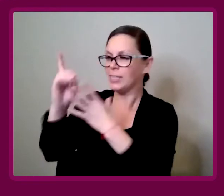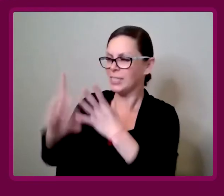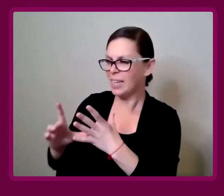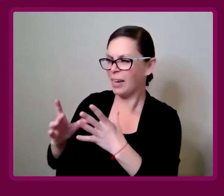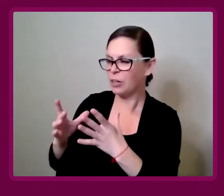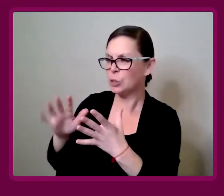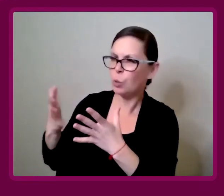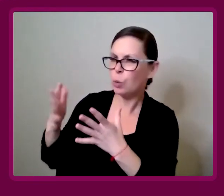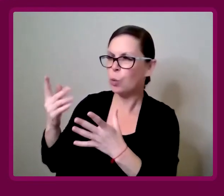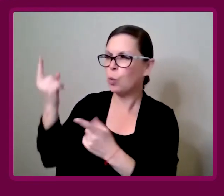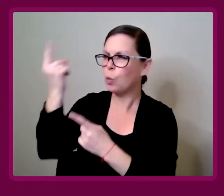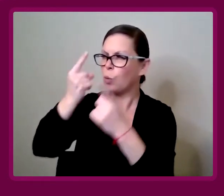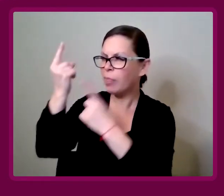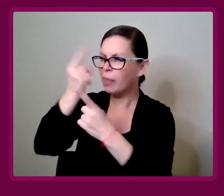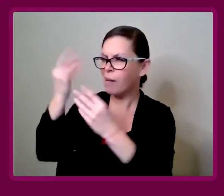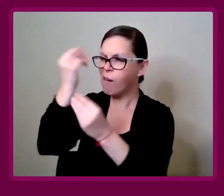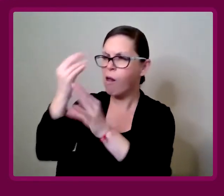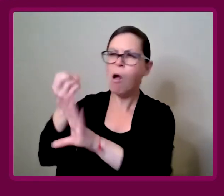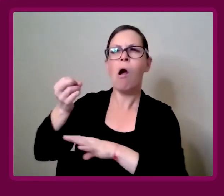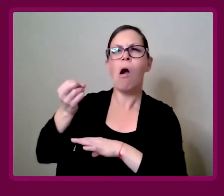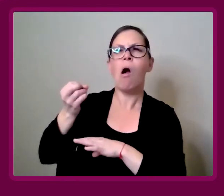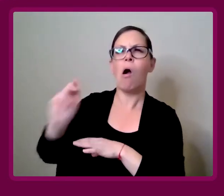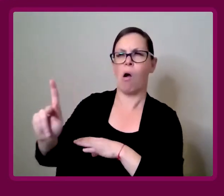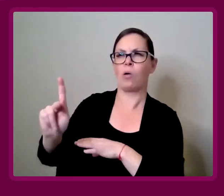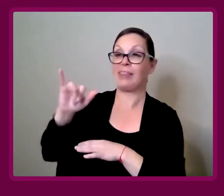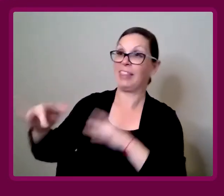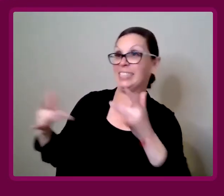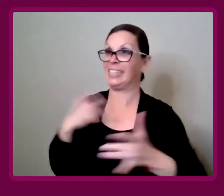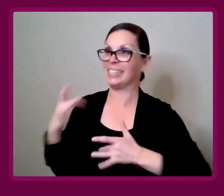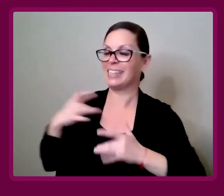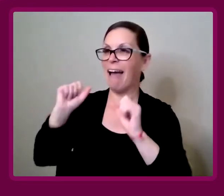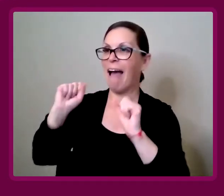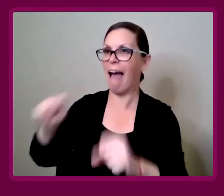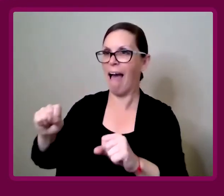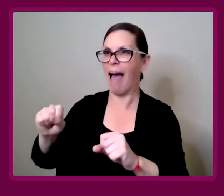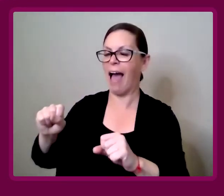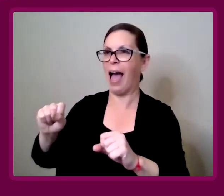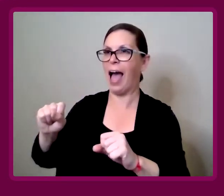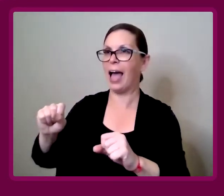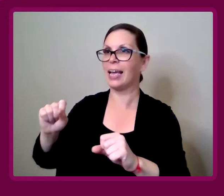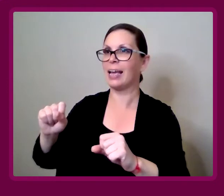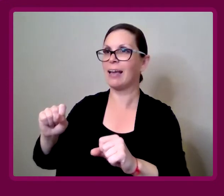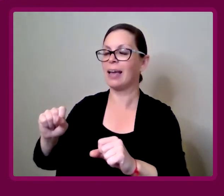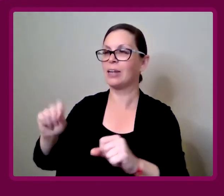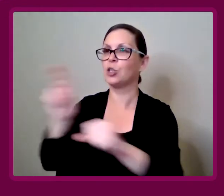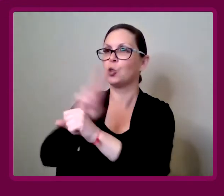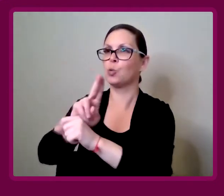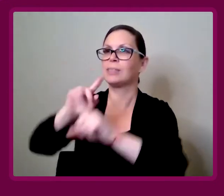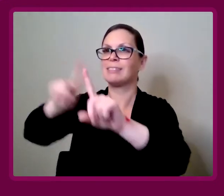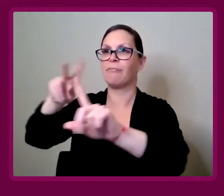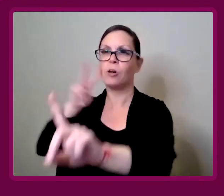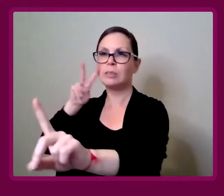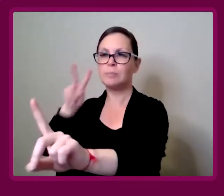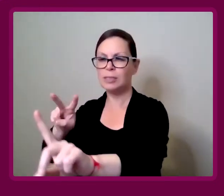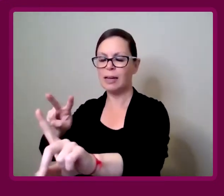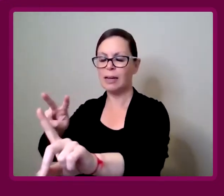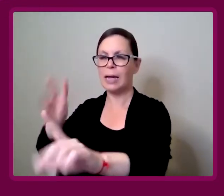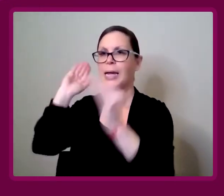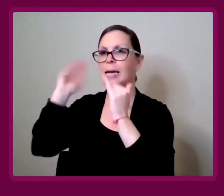For a designer to think, "Okay. Actually, this is quite exciting. I can come at this from a completely different angle than I normally would do, or I've been